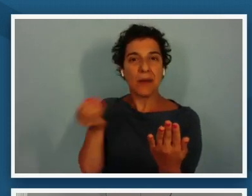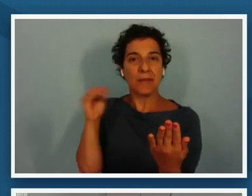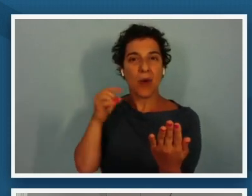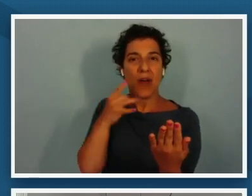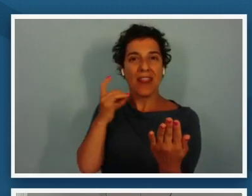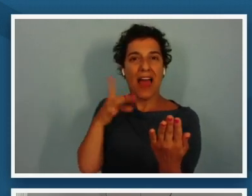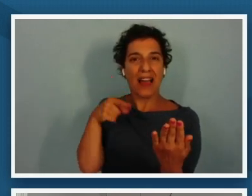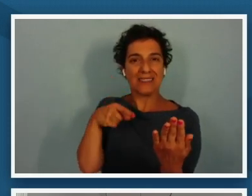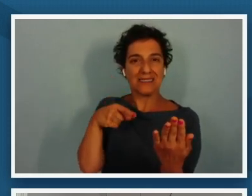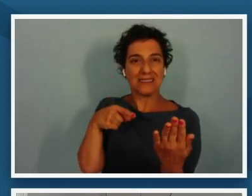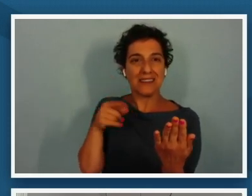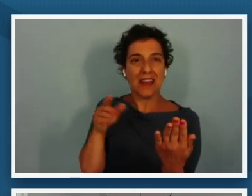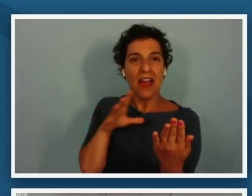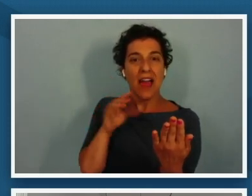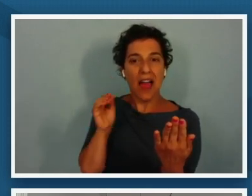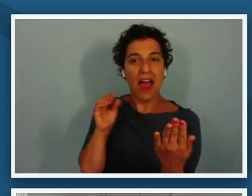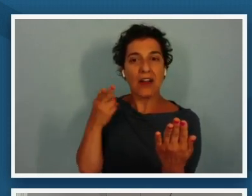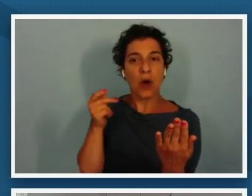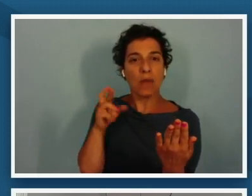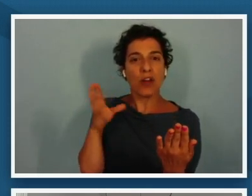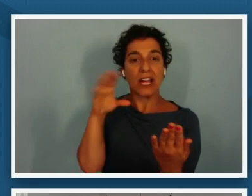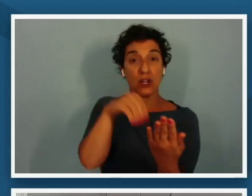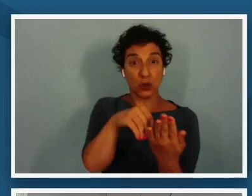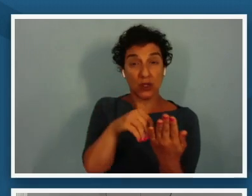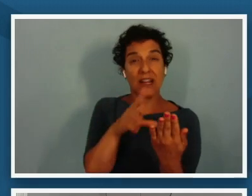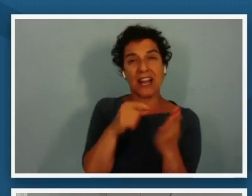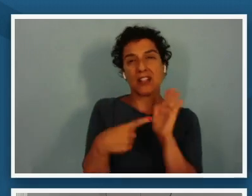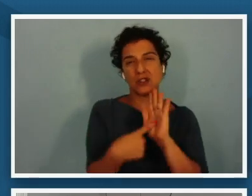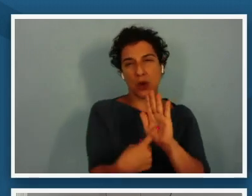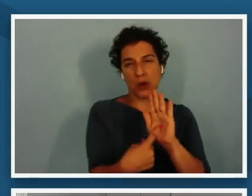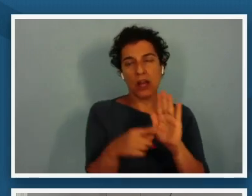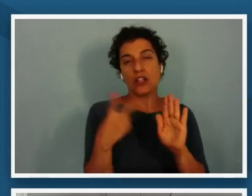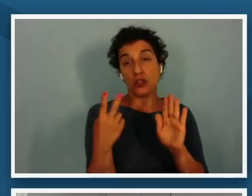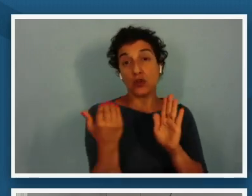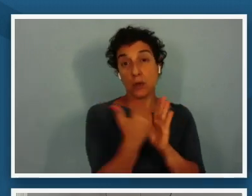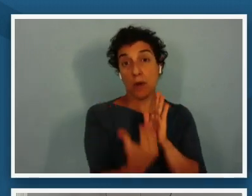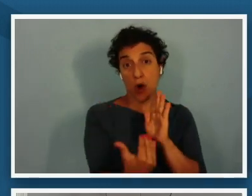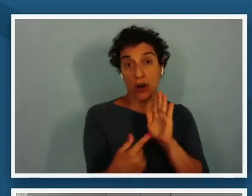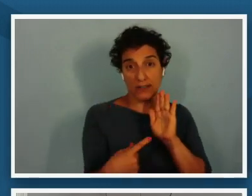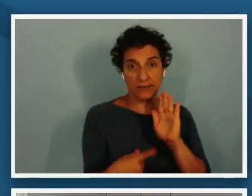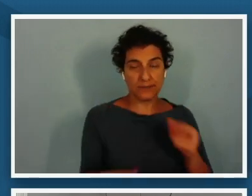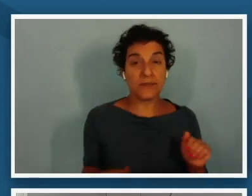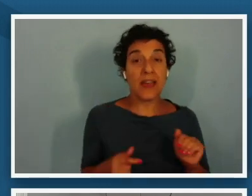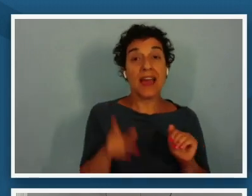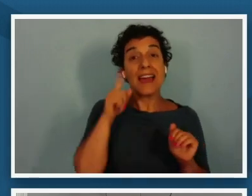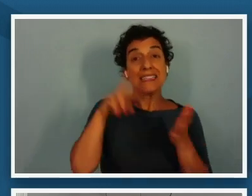looking at it in two parts and this is intentional